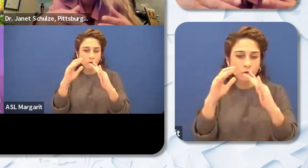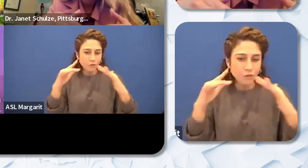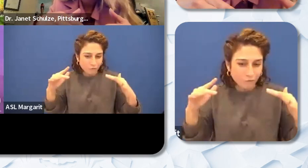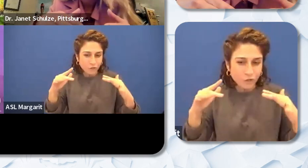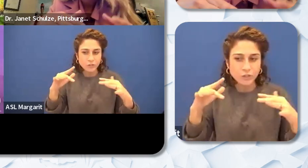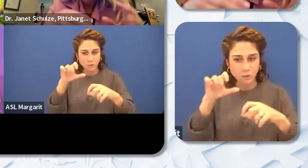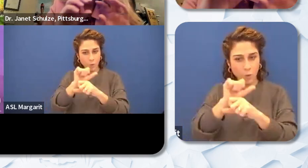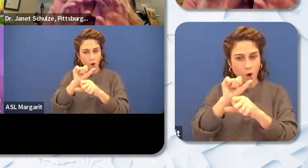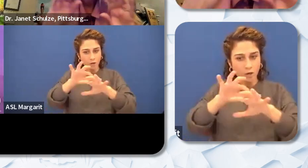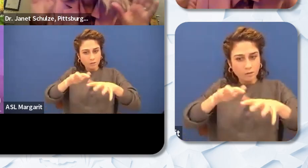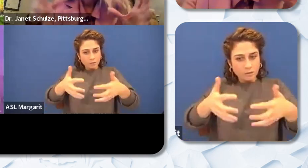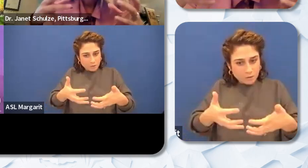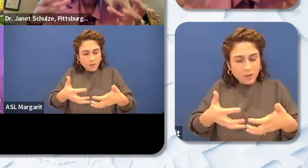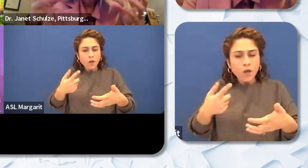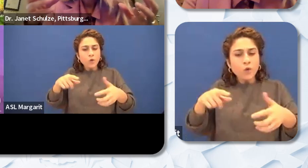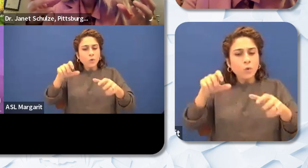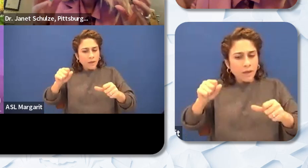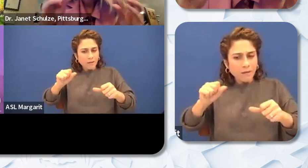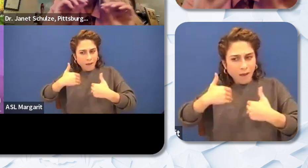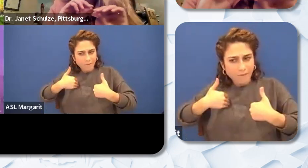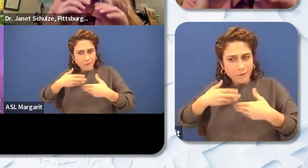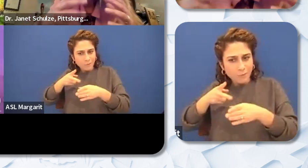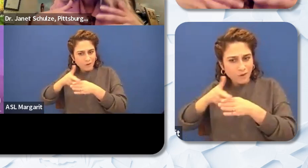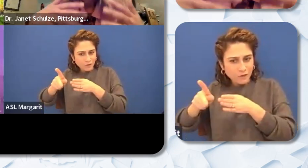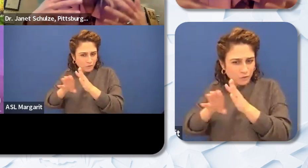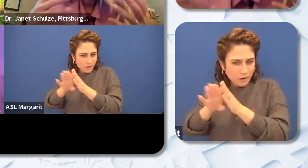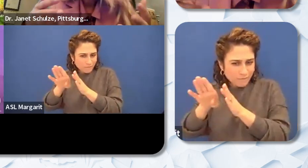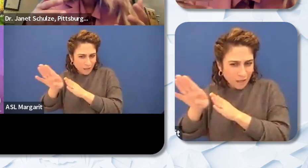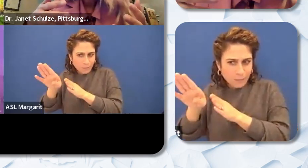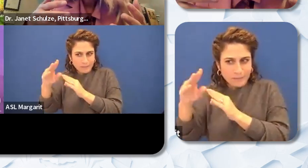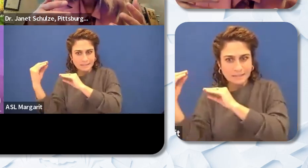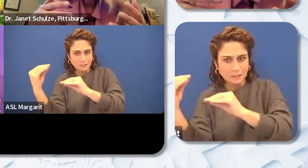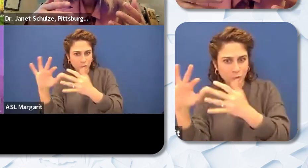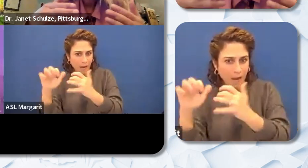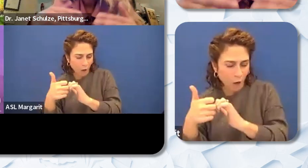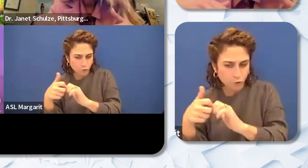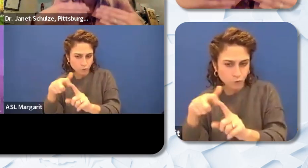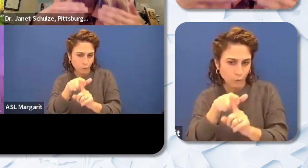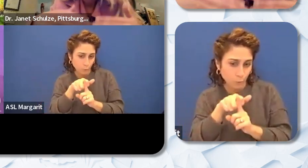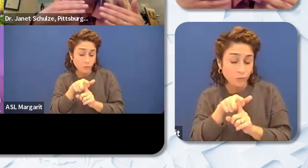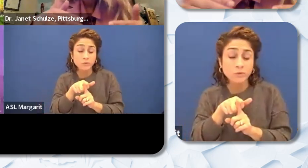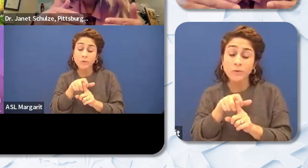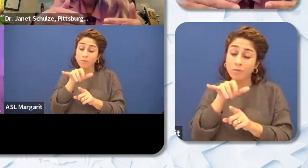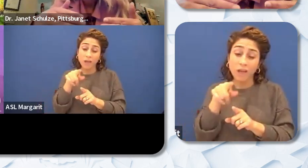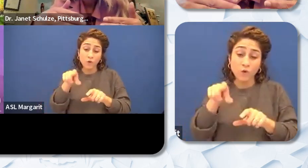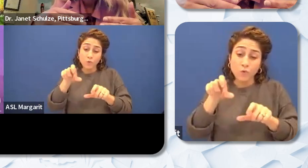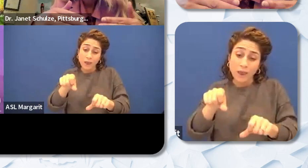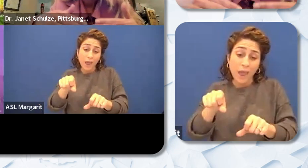development. So having it be part of what you do as a district and naming it as something that is